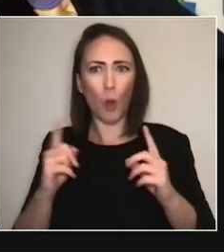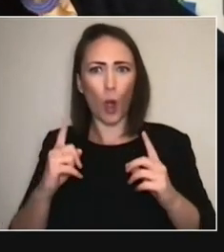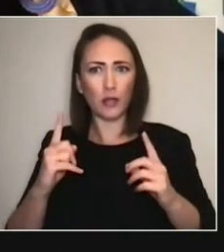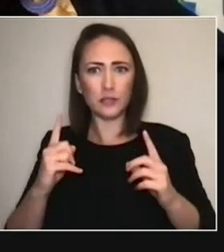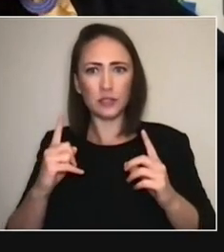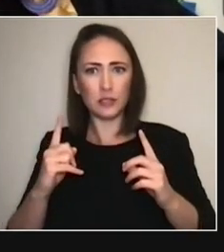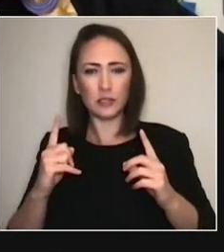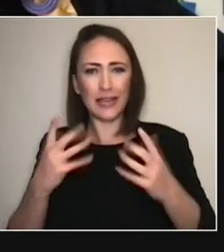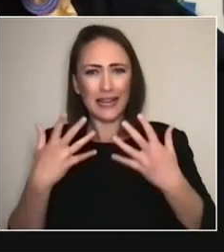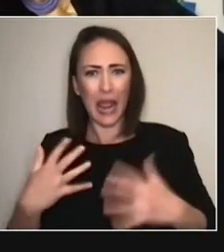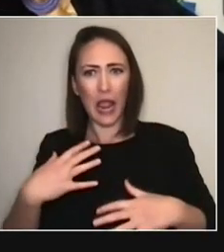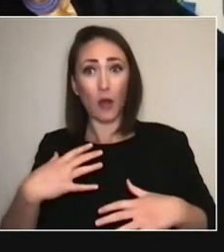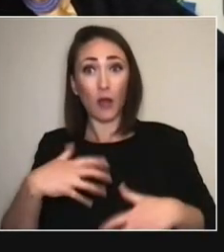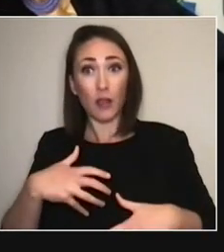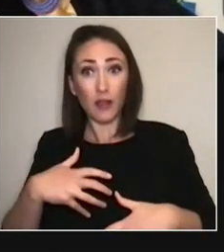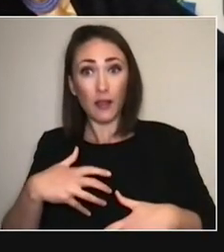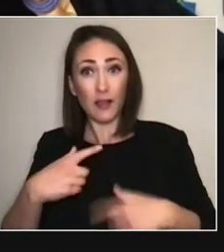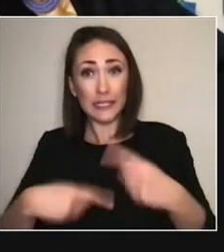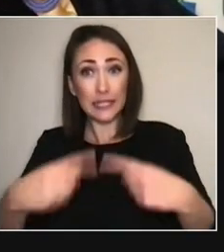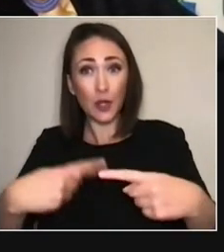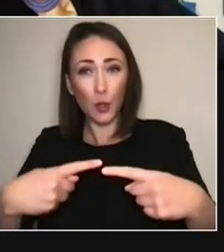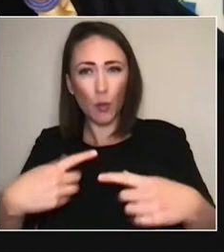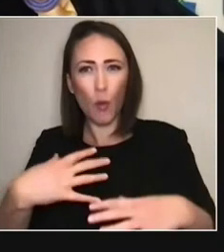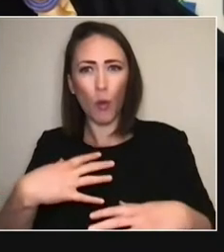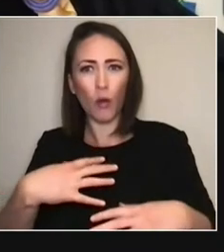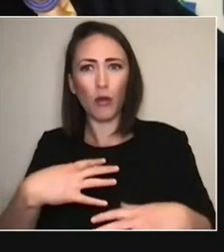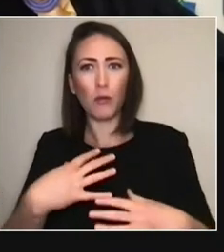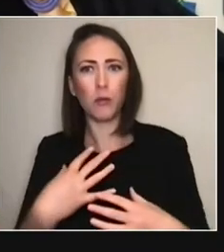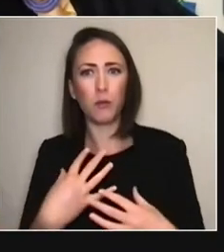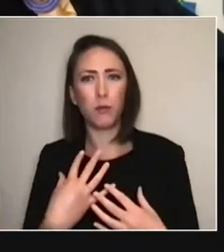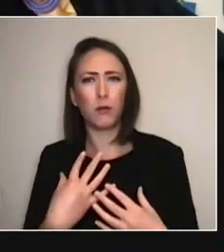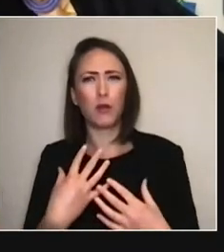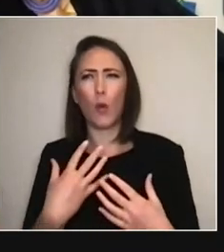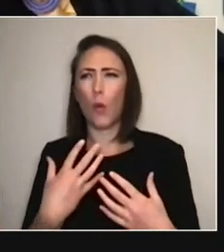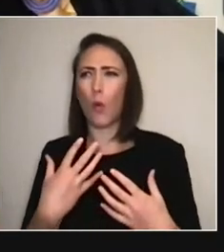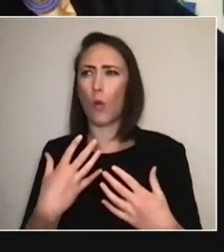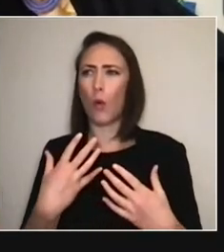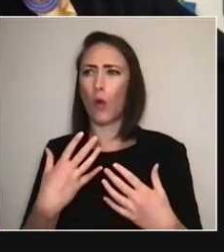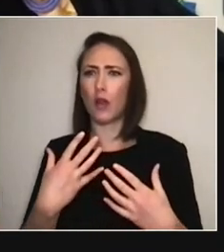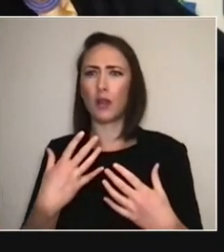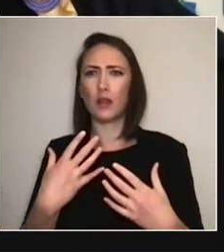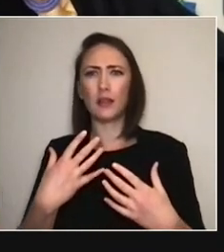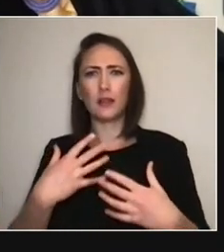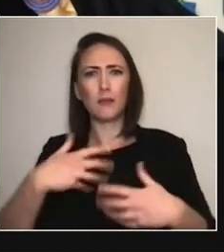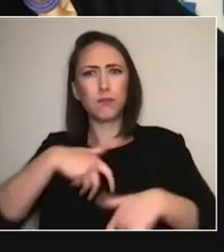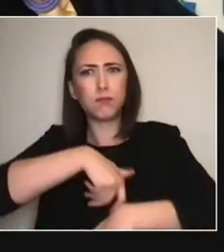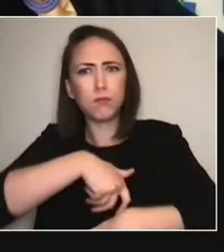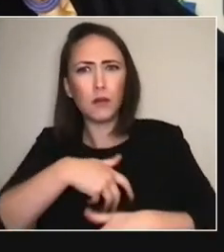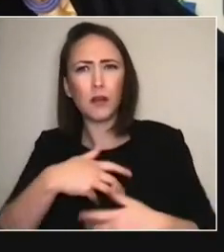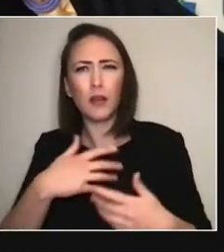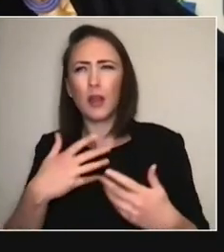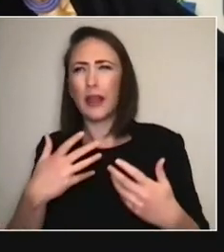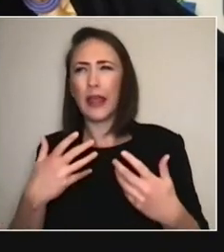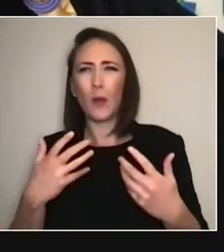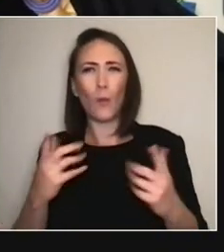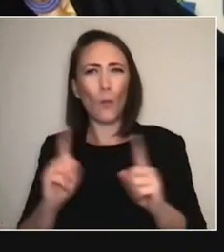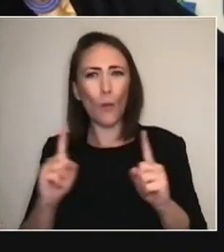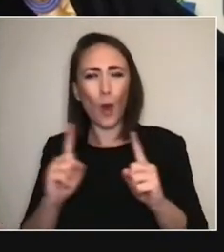and it's long-term, I think. And so... I...